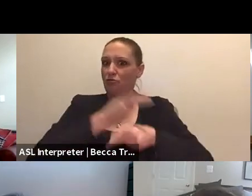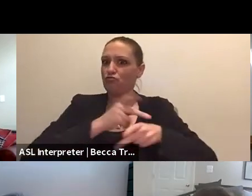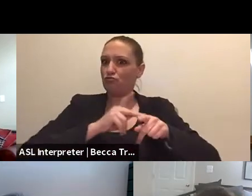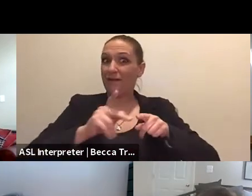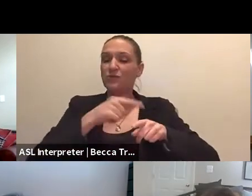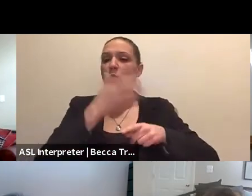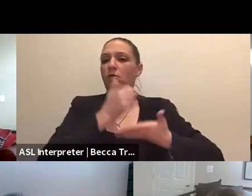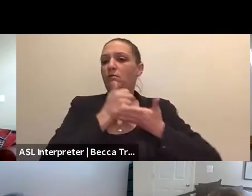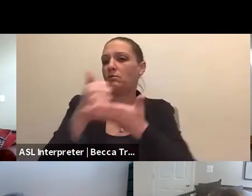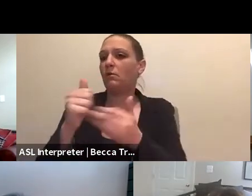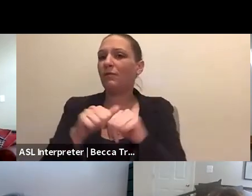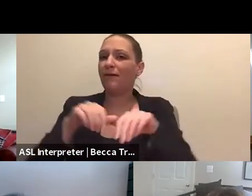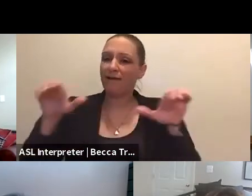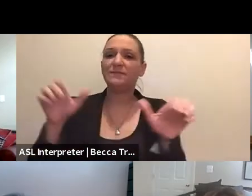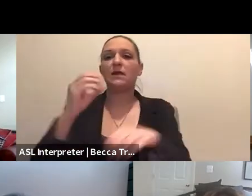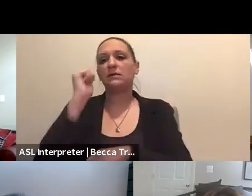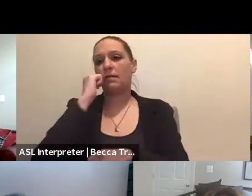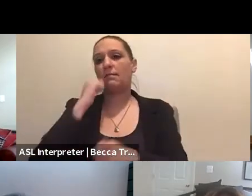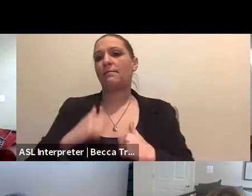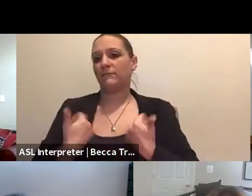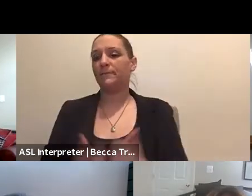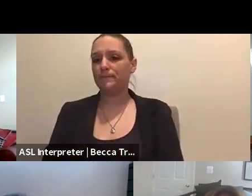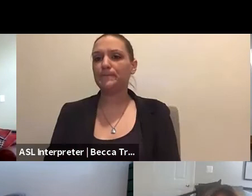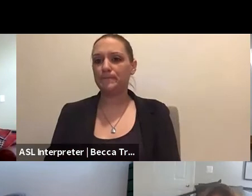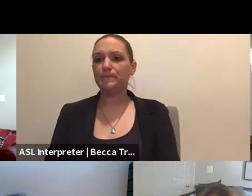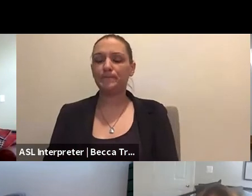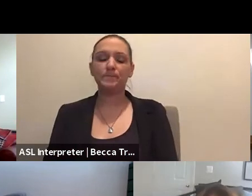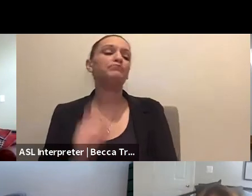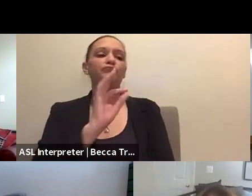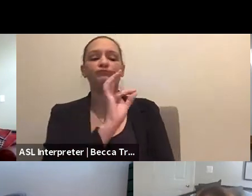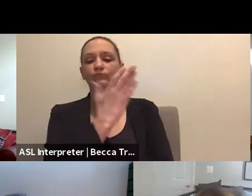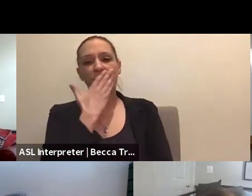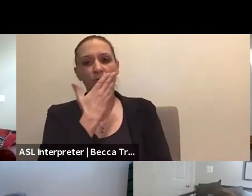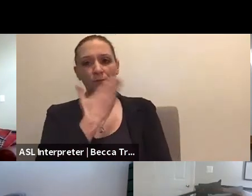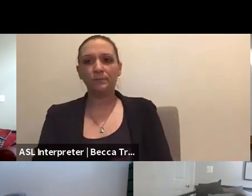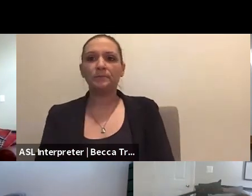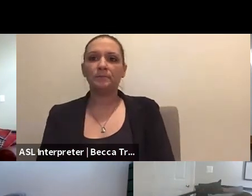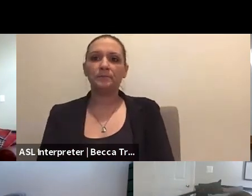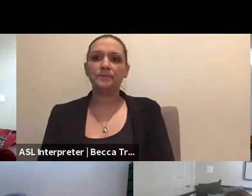with activities of daily living. Okay, thank you. Okay.